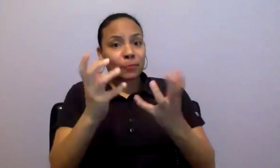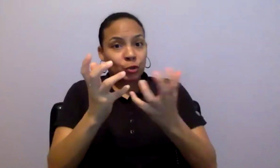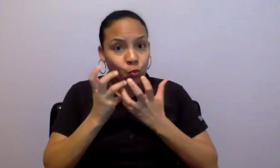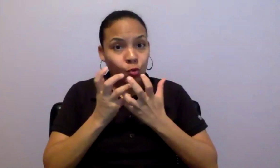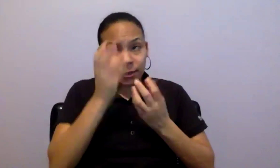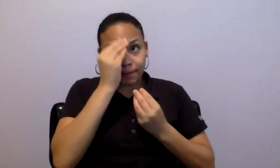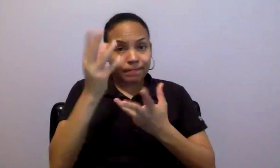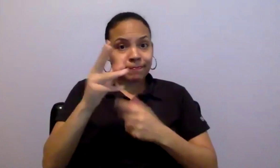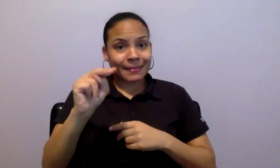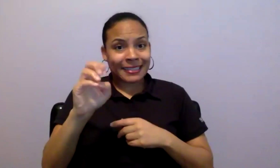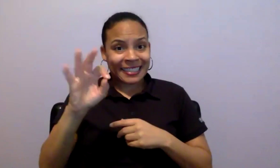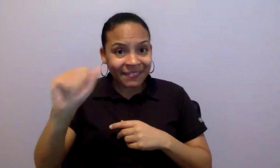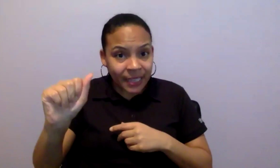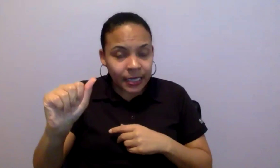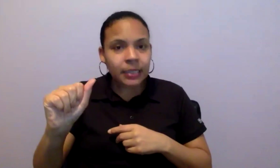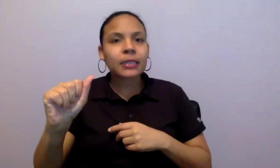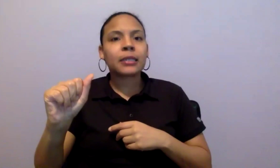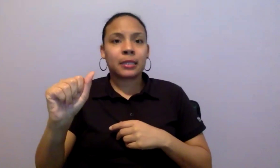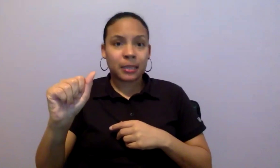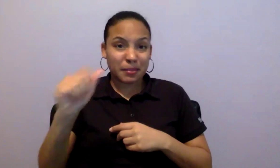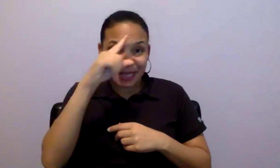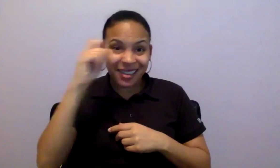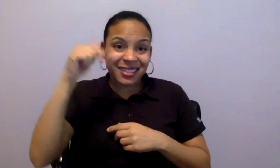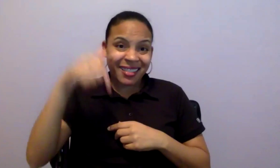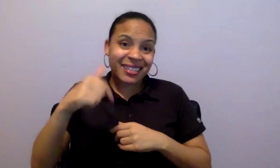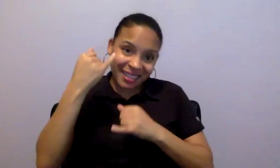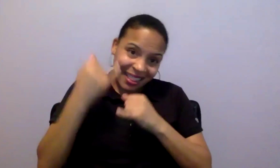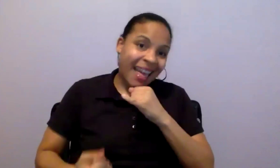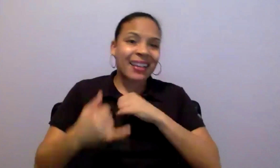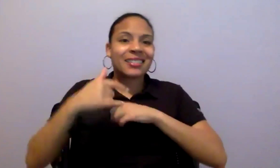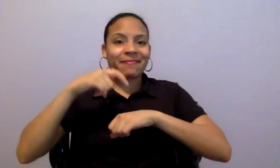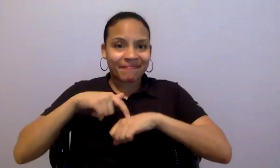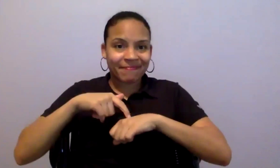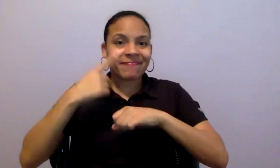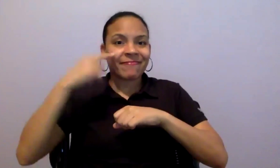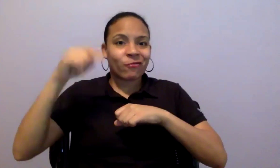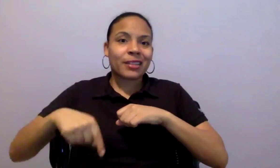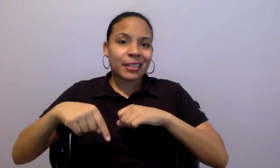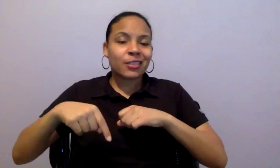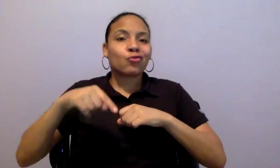the fact that this is, in fact, the last round of Creation + Touring Grantmaking in this way at this